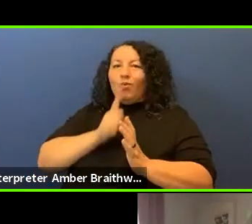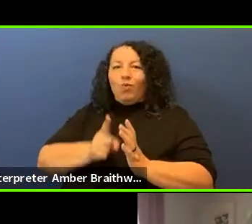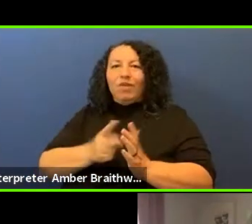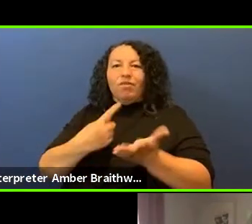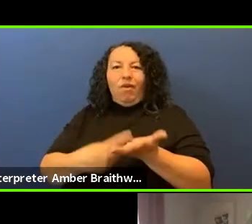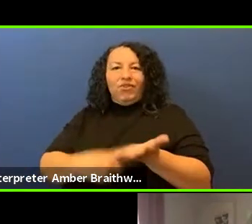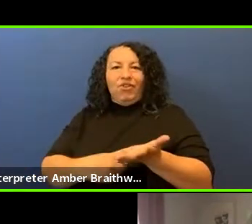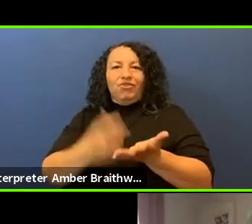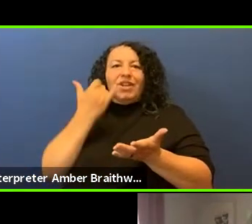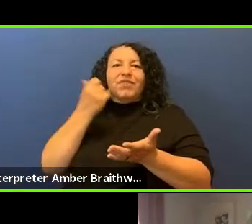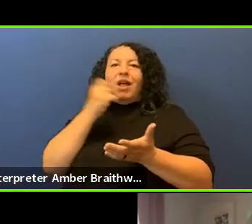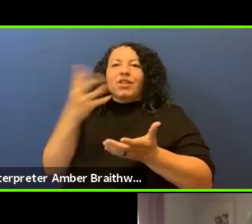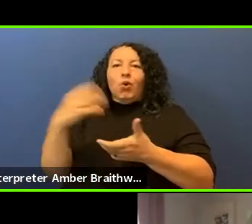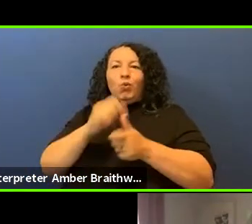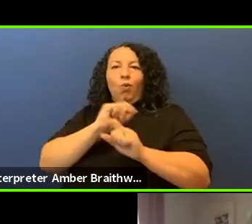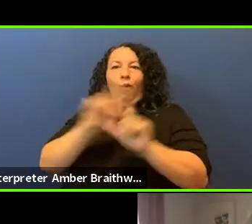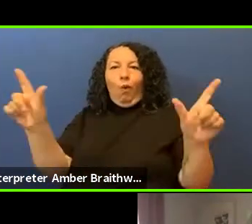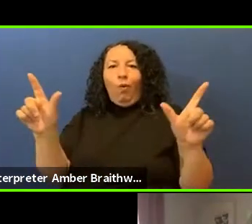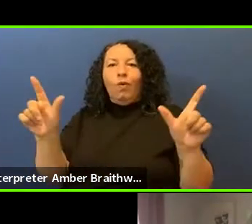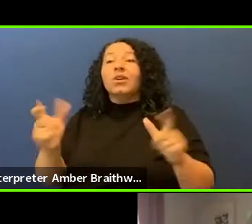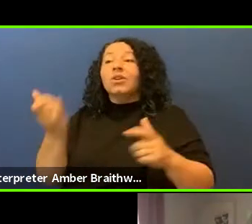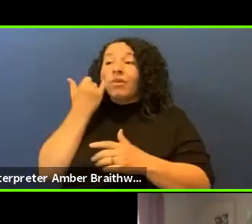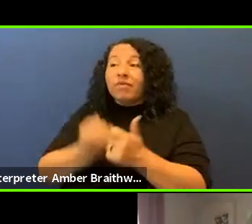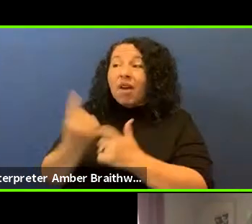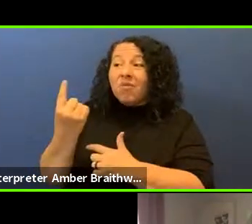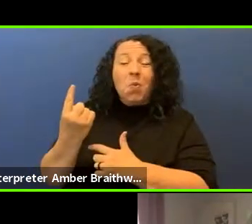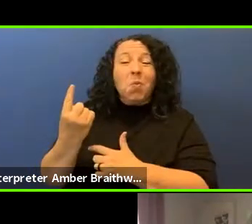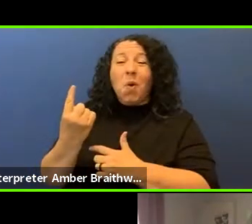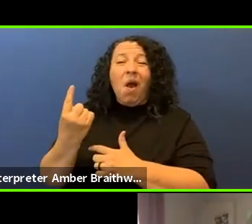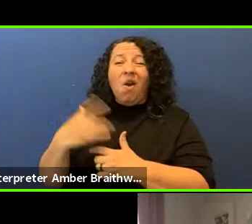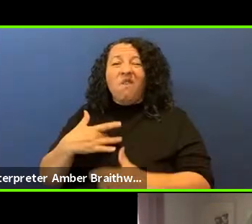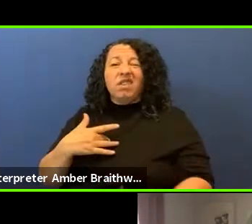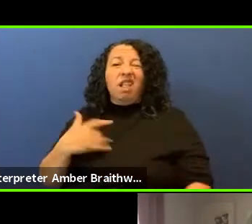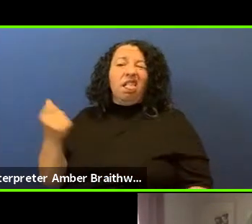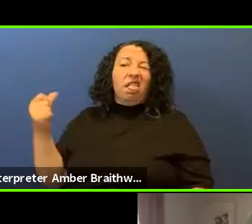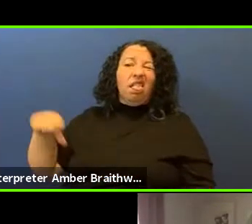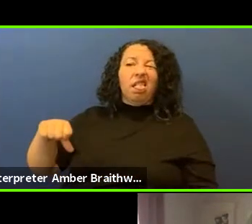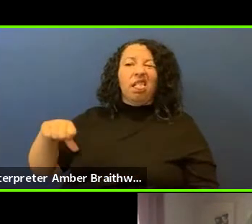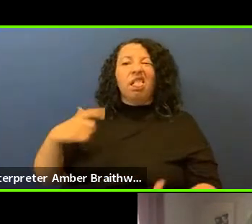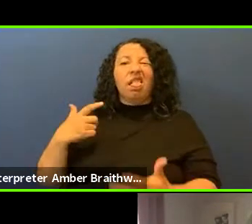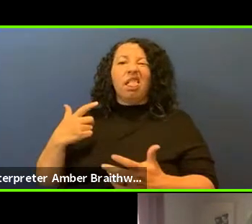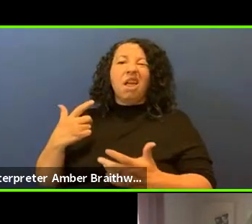everyone who's turned off by the mainstream art world, the Native art world is friendly, we welcome you.